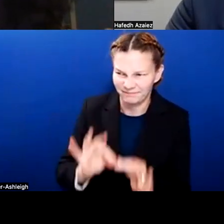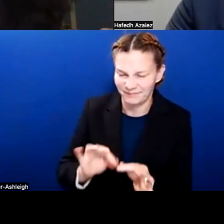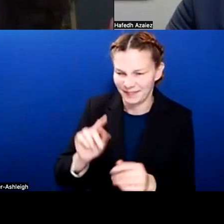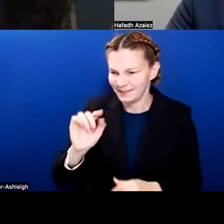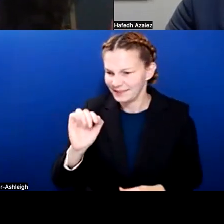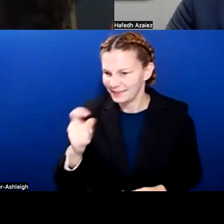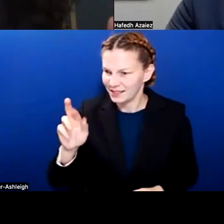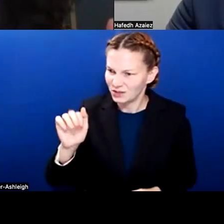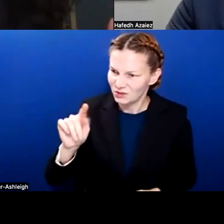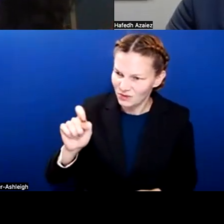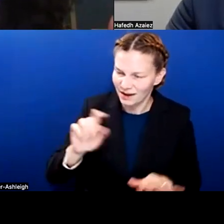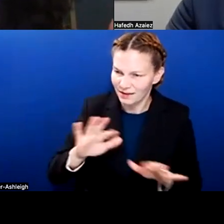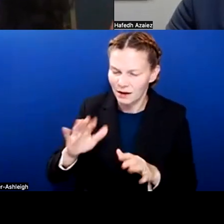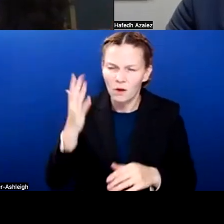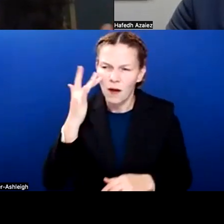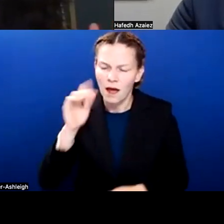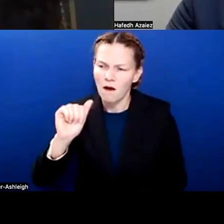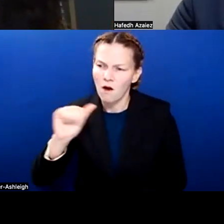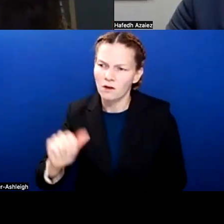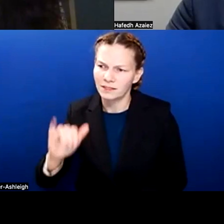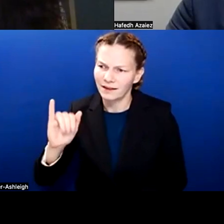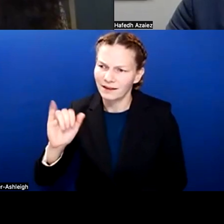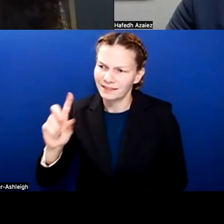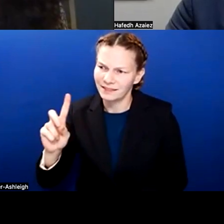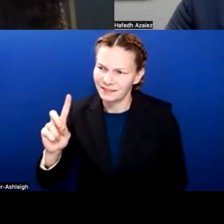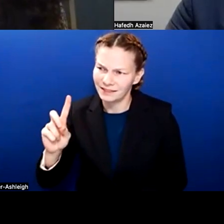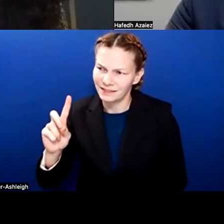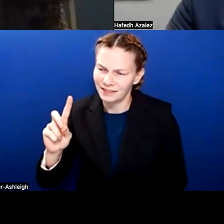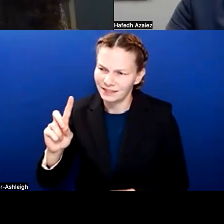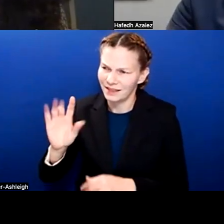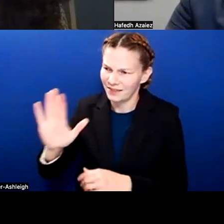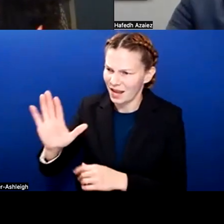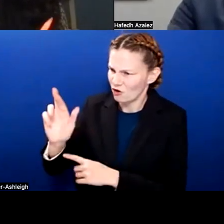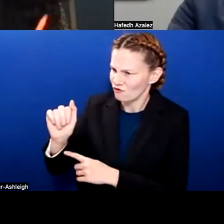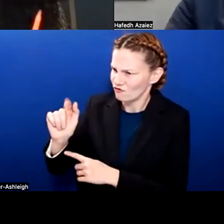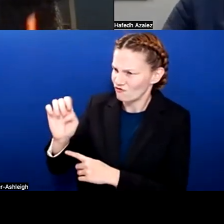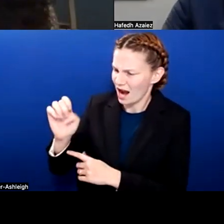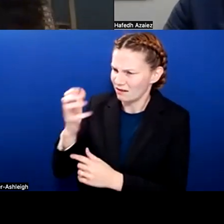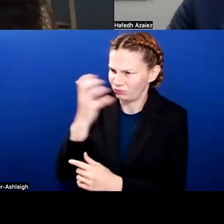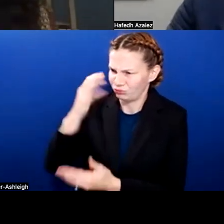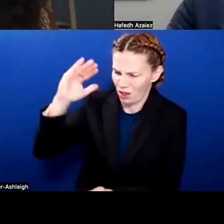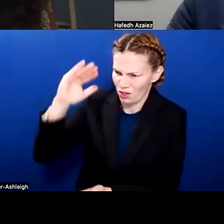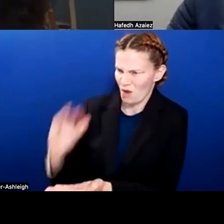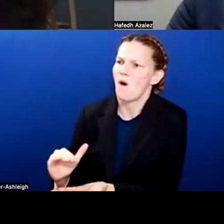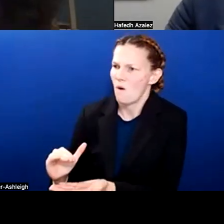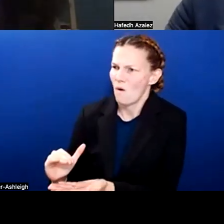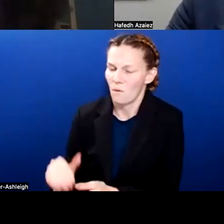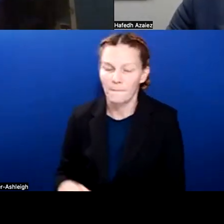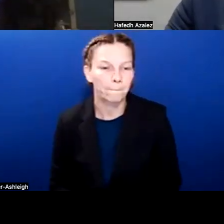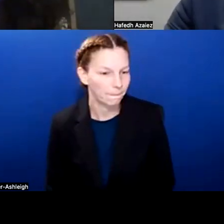Why is Austin ISD's I&S rates so much lower? Yeah, that's a good question. So Austin ISD,